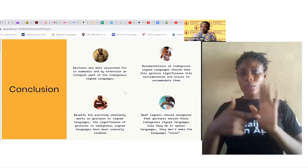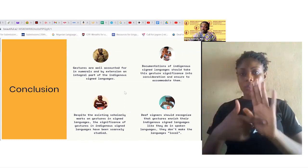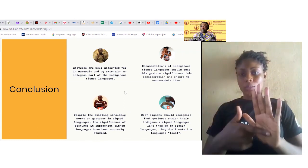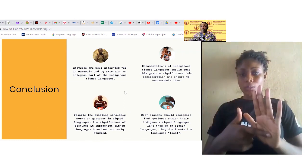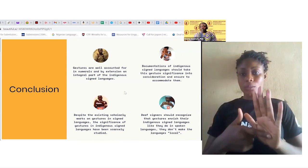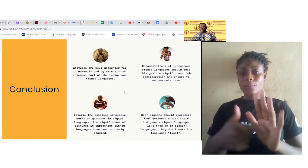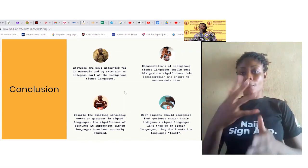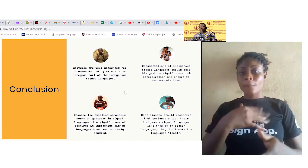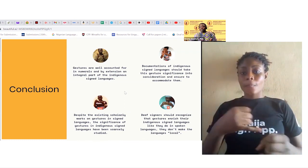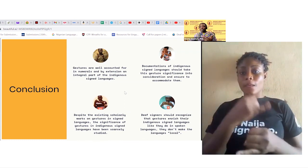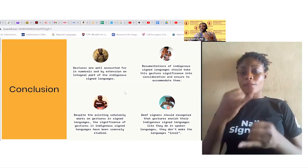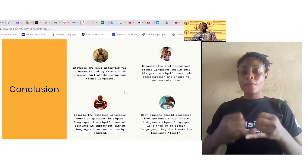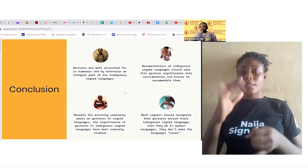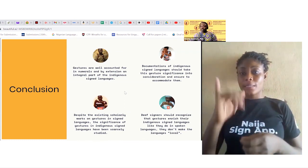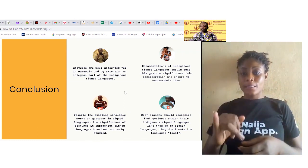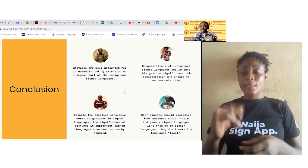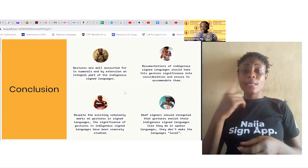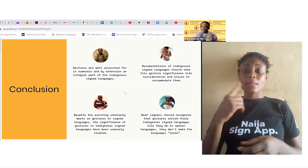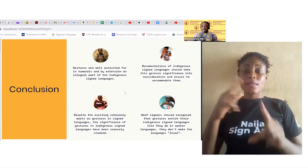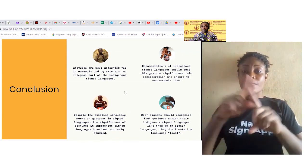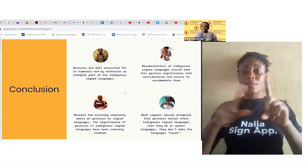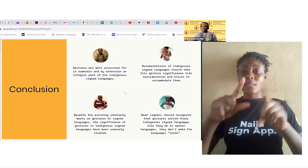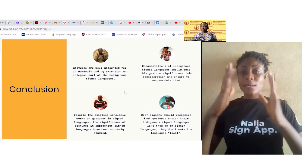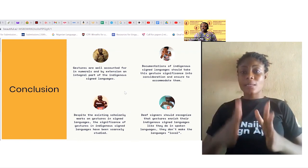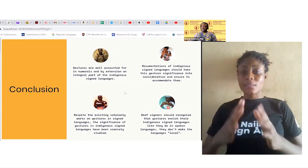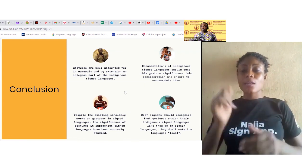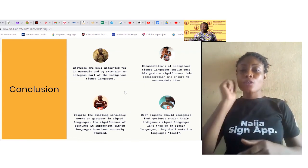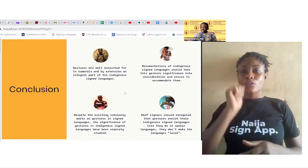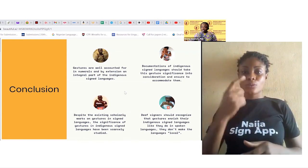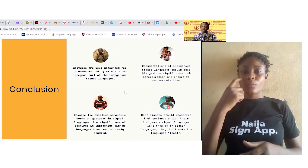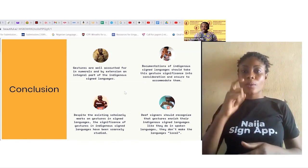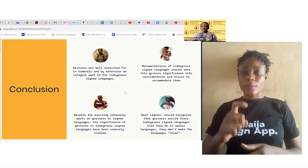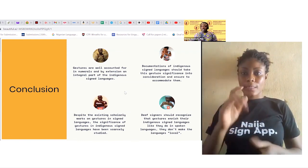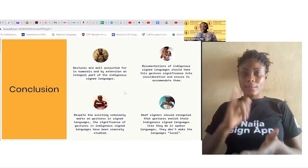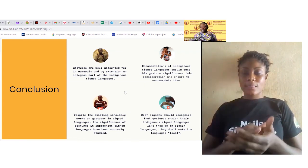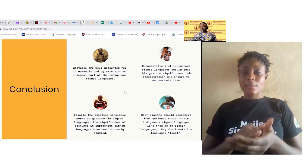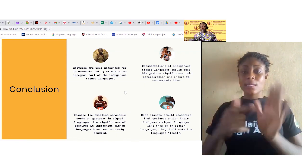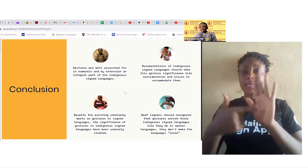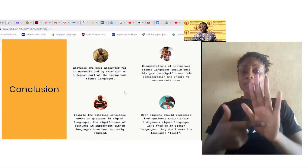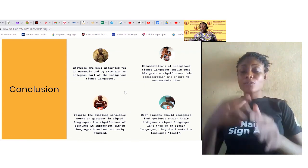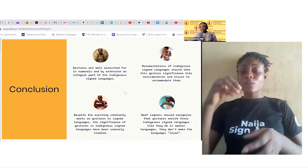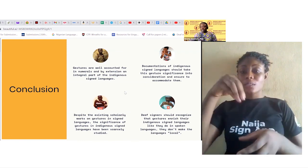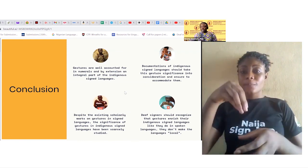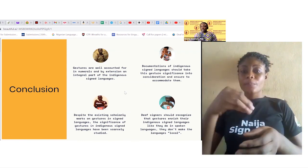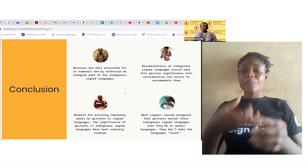Deaf signers should recognize that gestures enrich their indigenous sign languages like